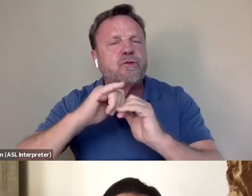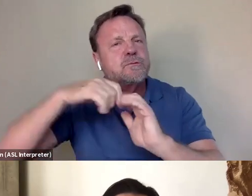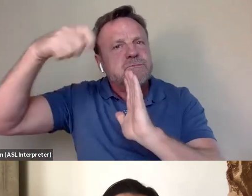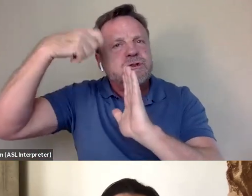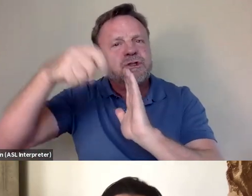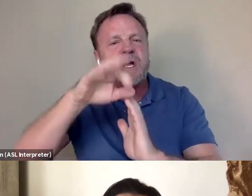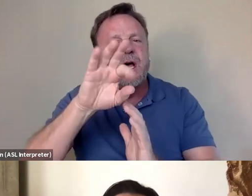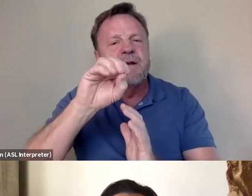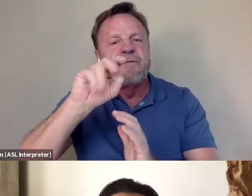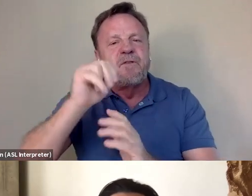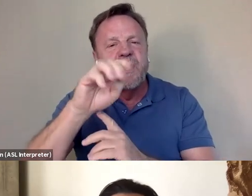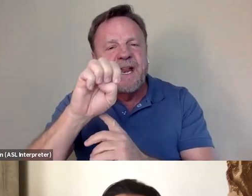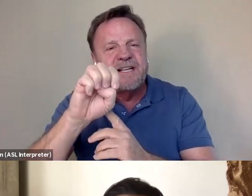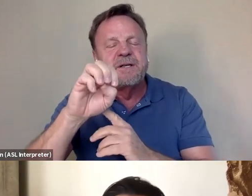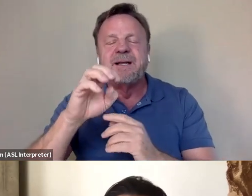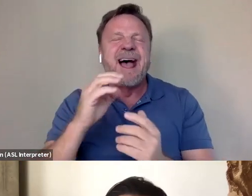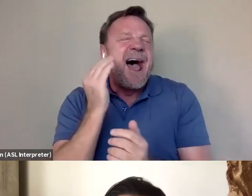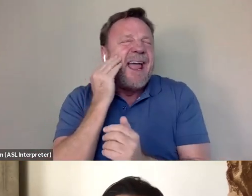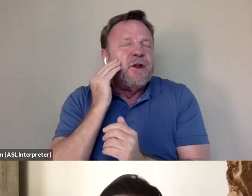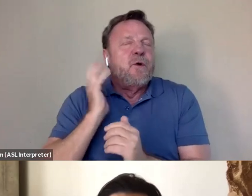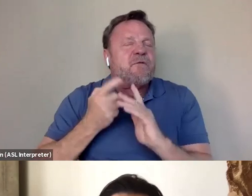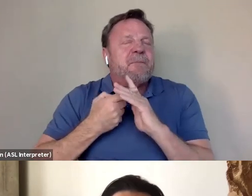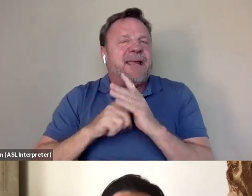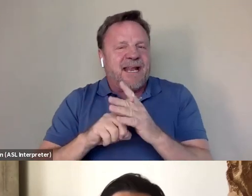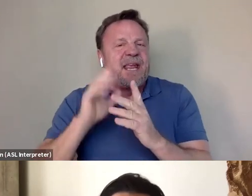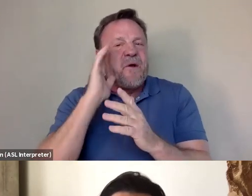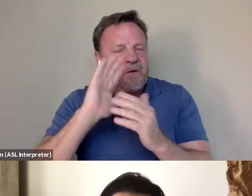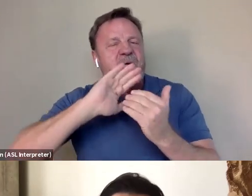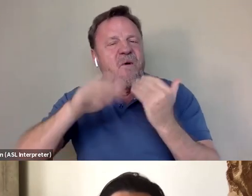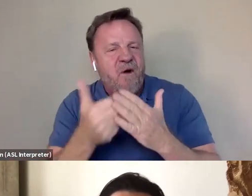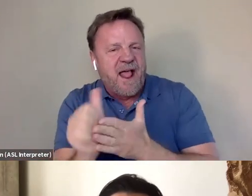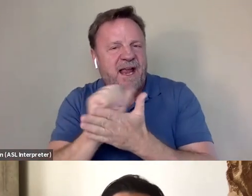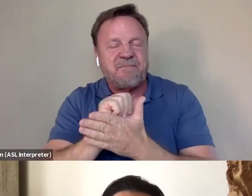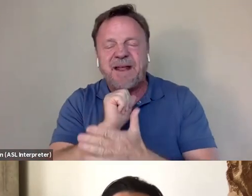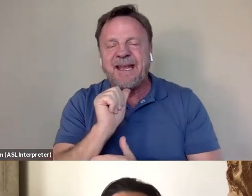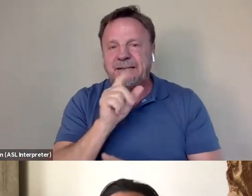And I knew from the beginning that it was gonna be all archival. I didn't necessarily tell Julia that,